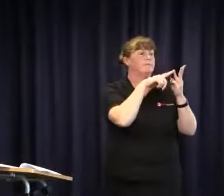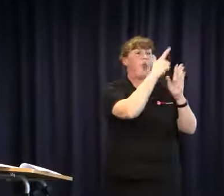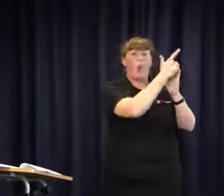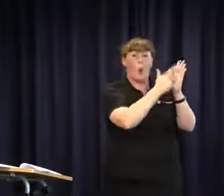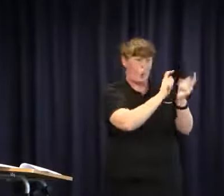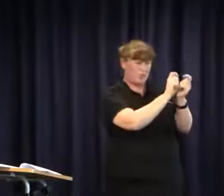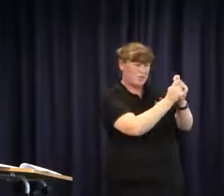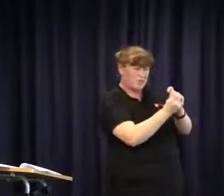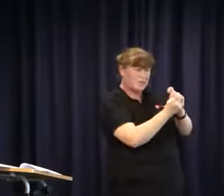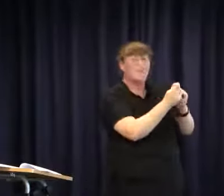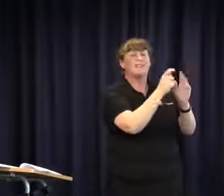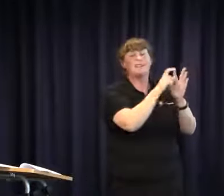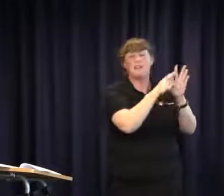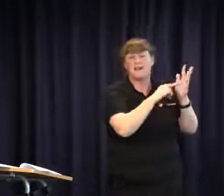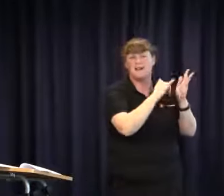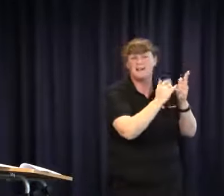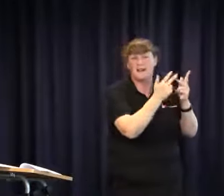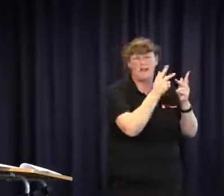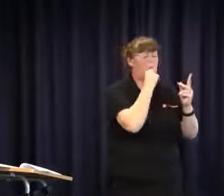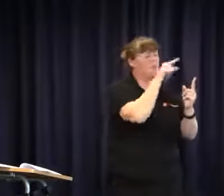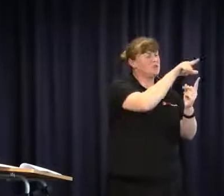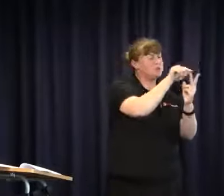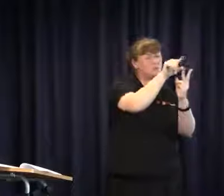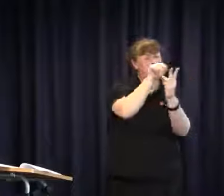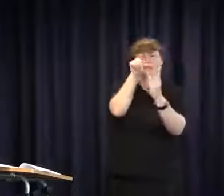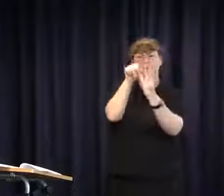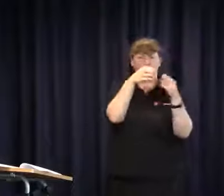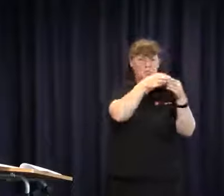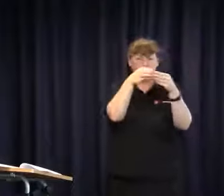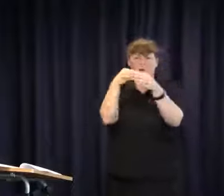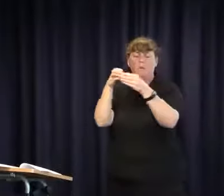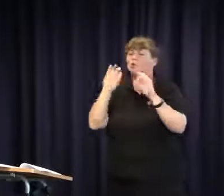might get Deaf Victoria involved. For legal reform you might approach DDLS and look at